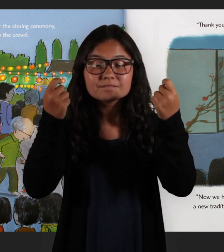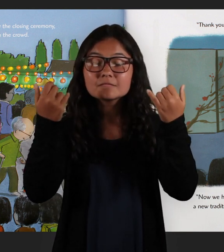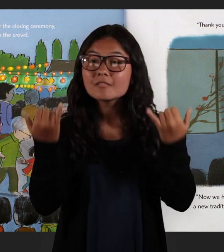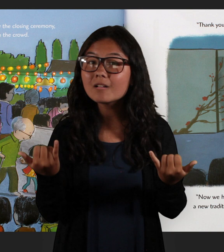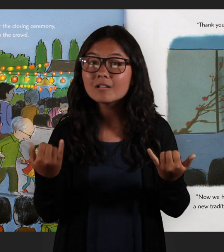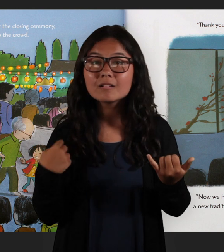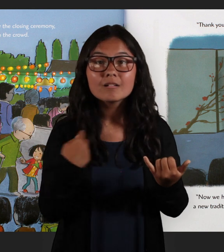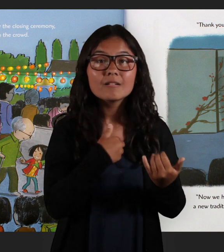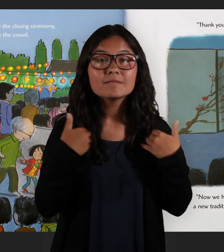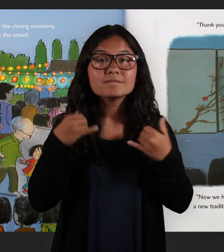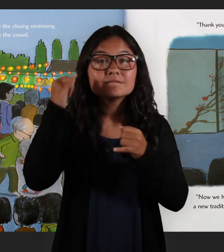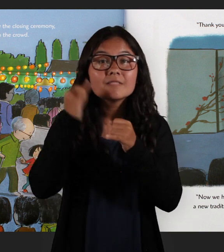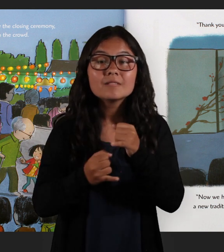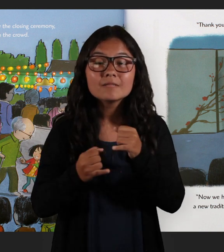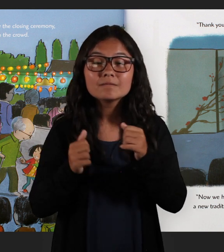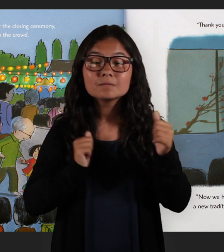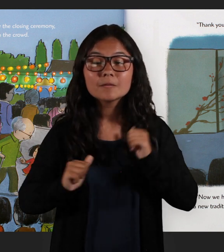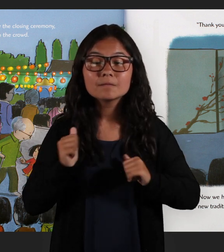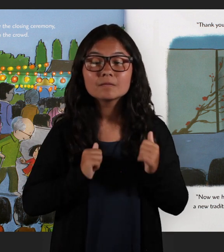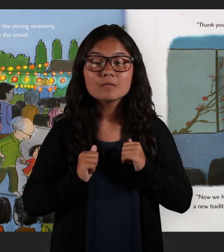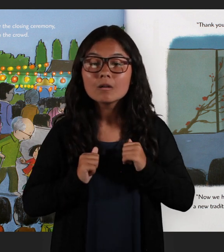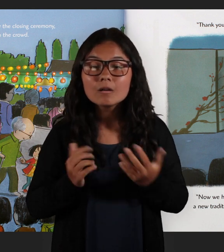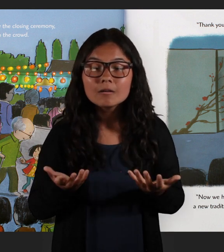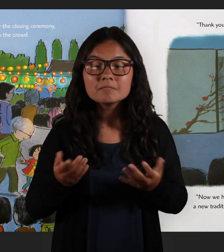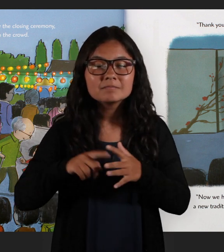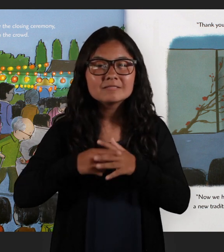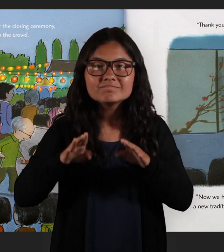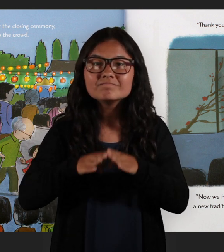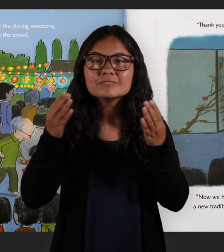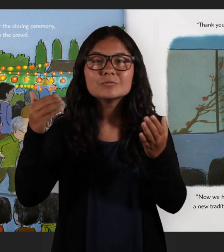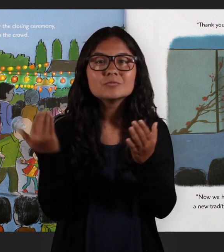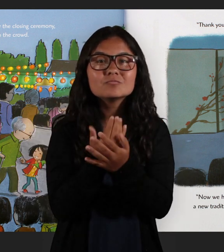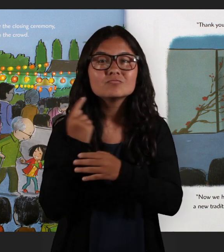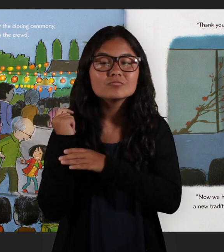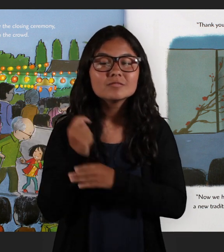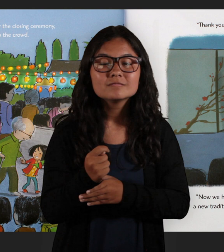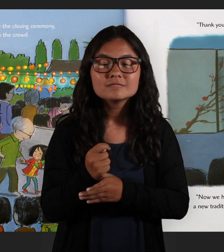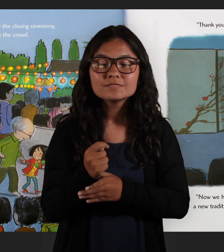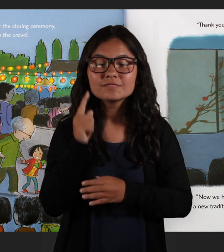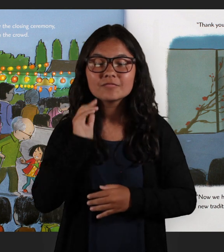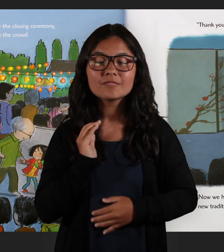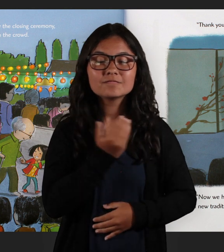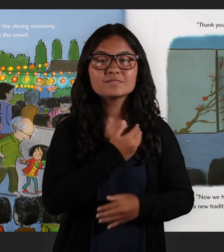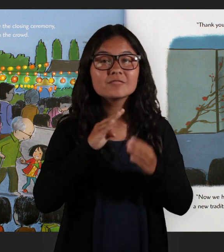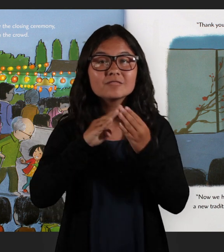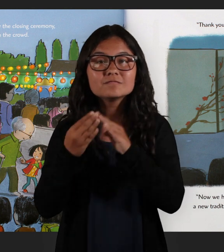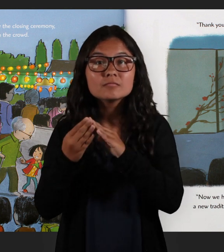"Now we have one final performance, the beginning of a new tradition for our village